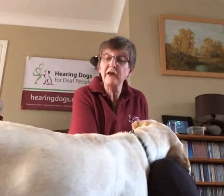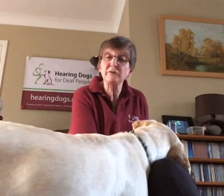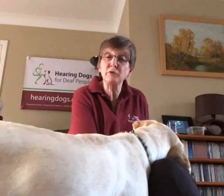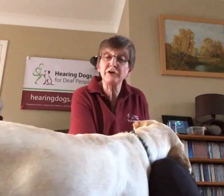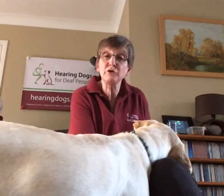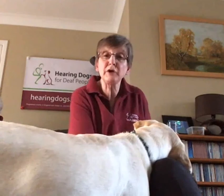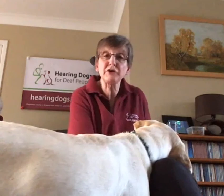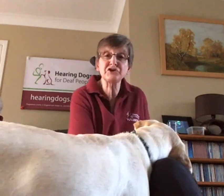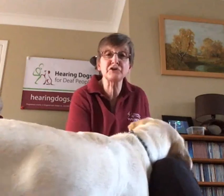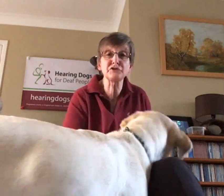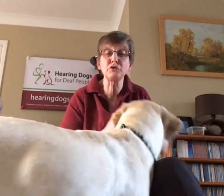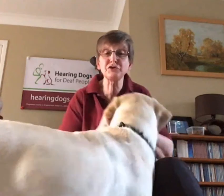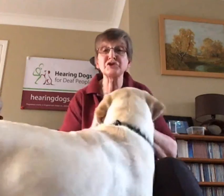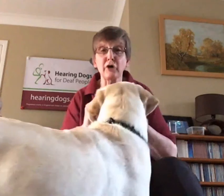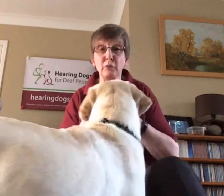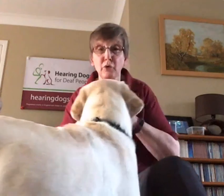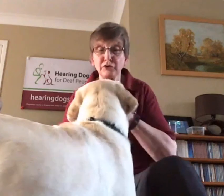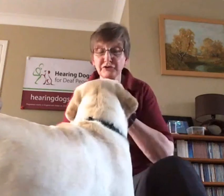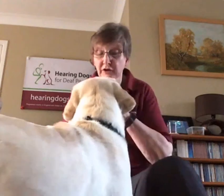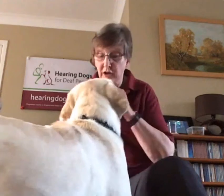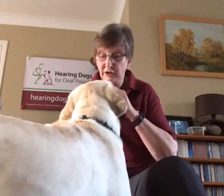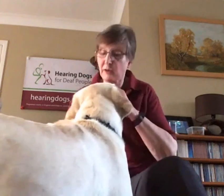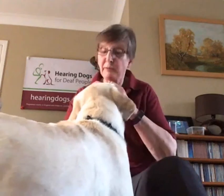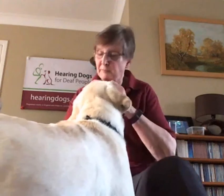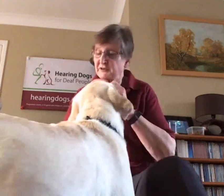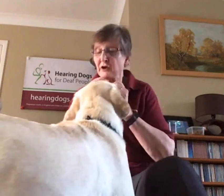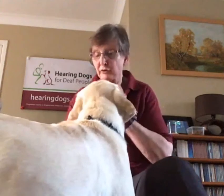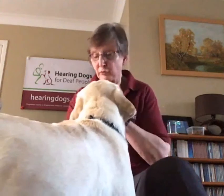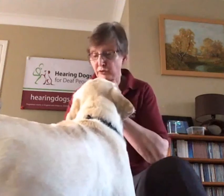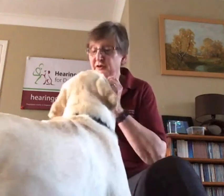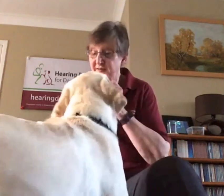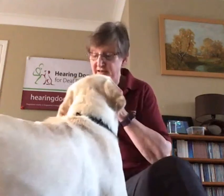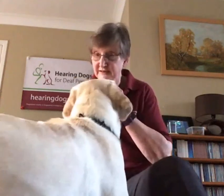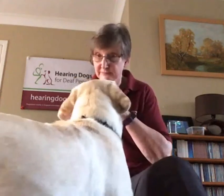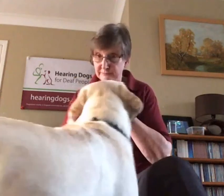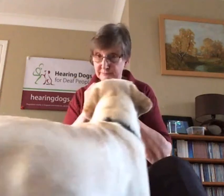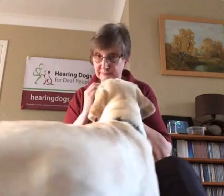their, what they call our 'dog star awards' uh 'puppy star awards' - sit, thank you -